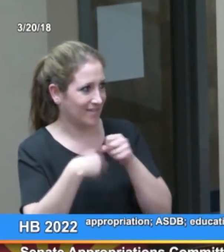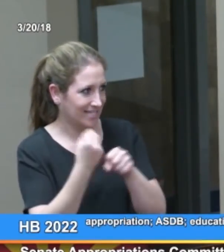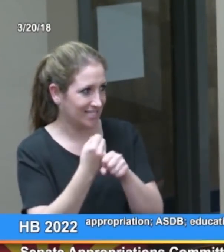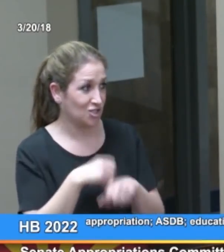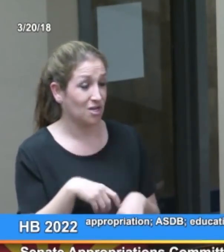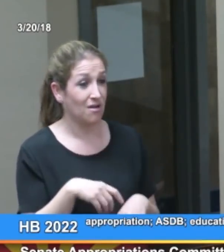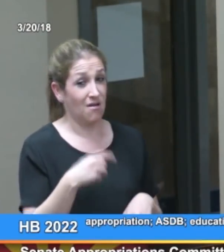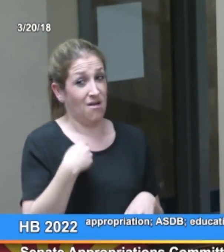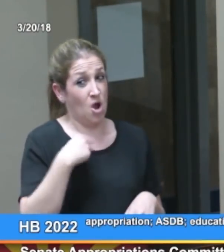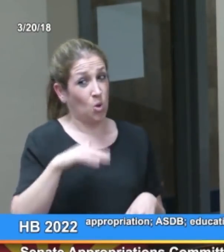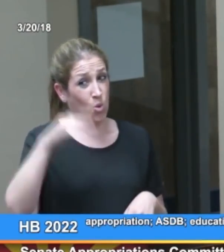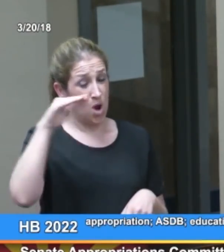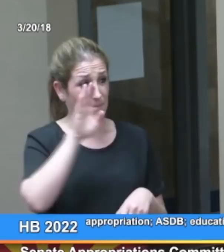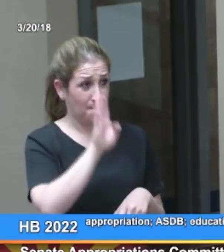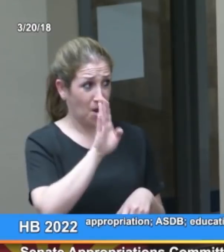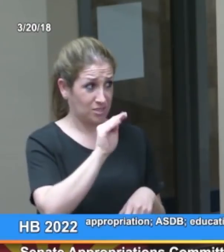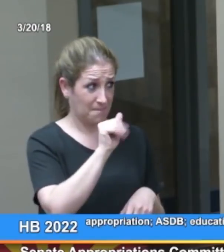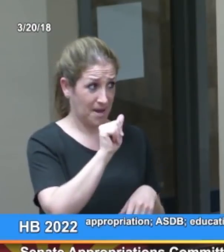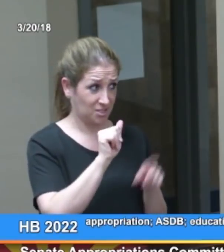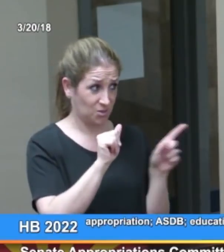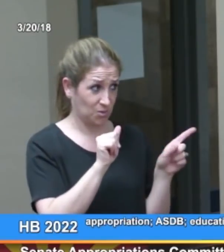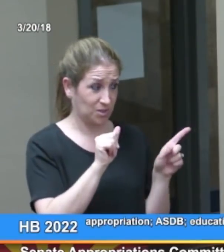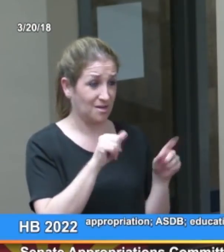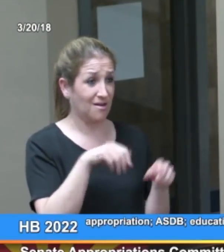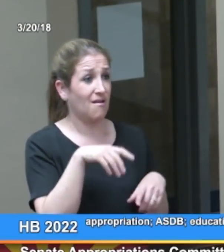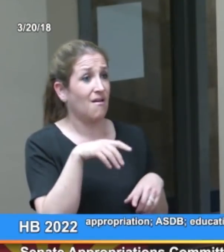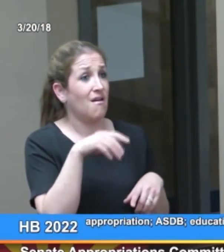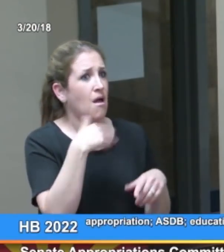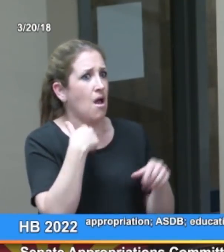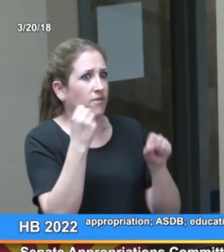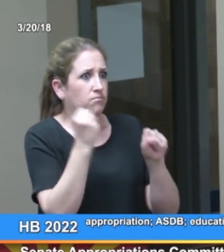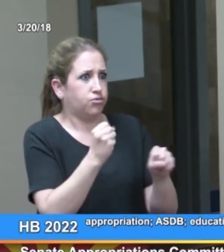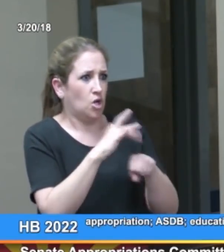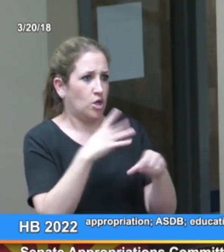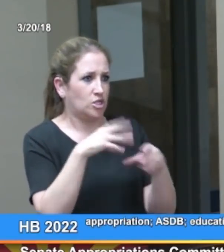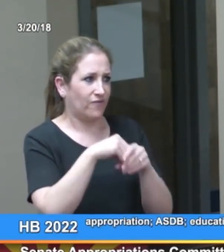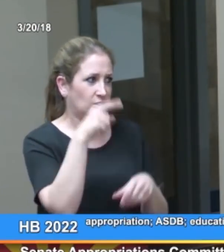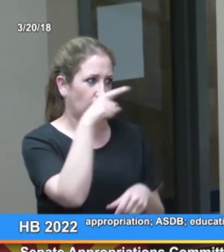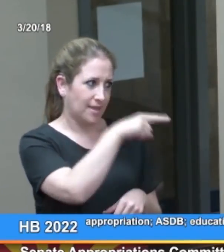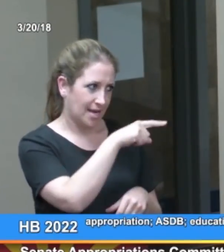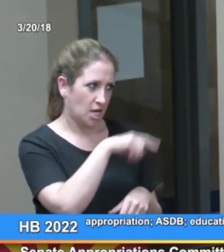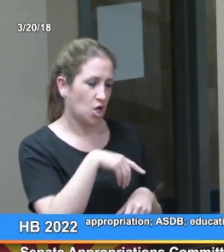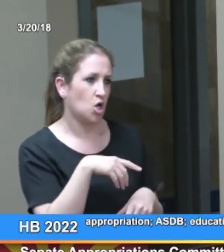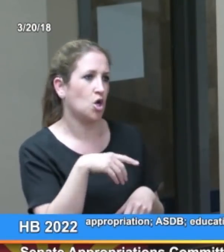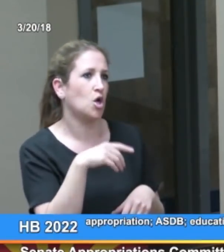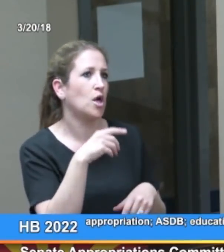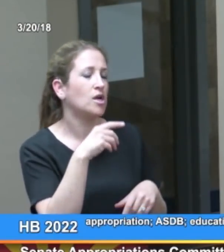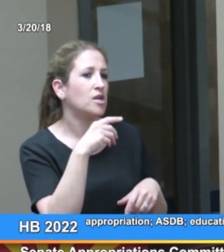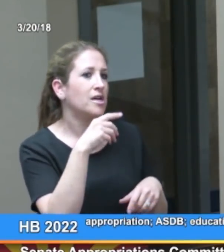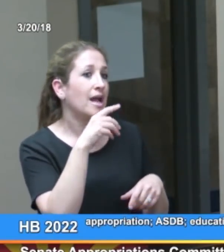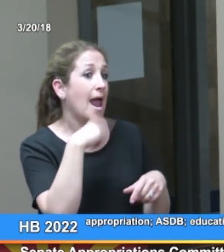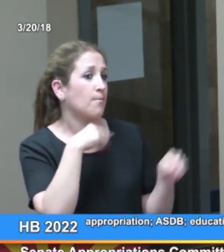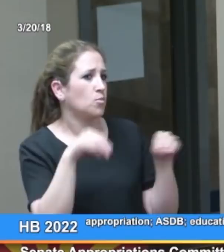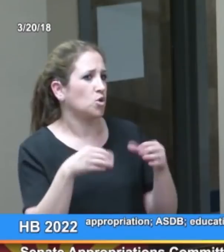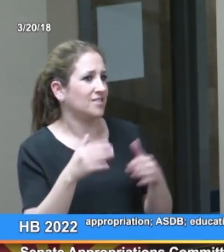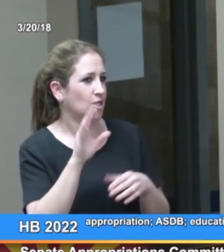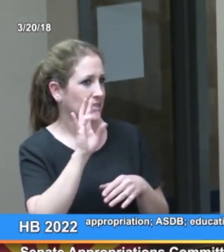I worked there for six and a half years but I grew up in Boston, Massachusetts. There's a very strong early intervention program in Boston.